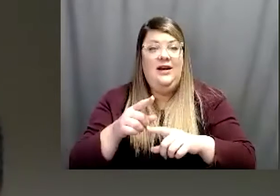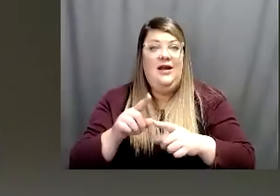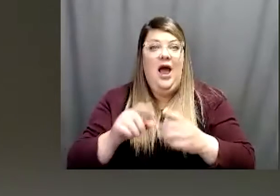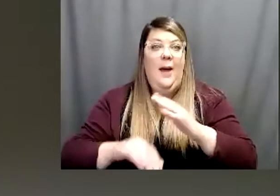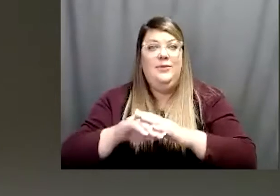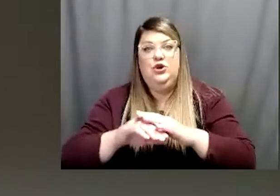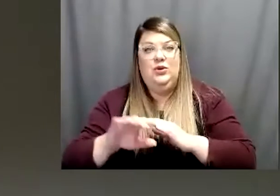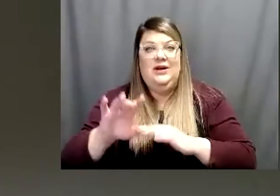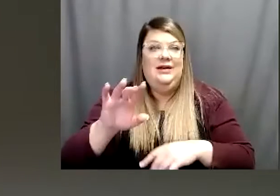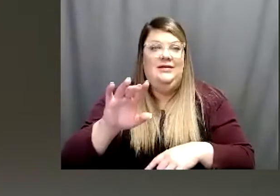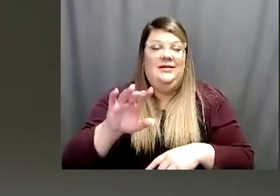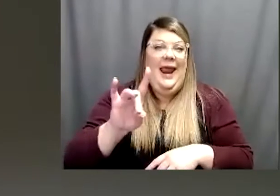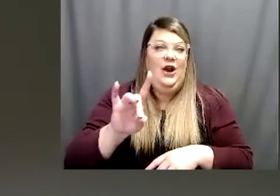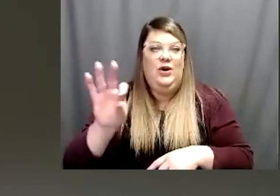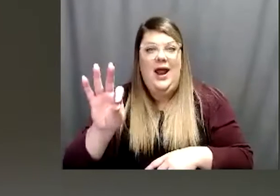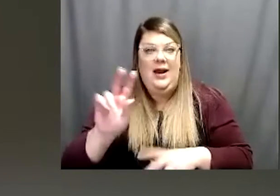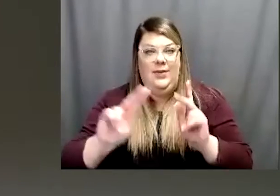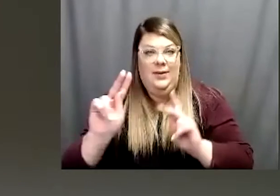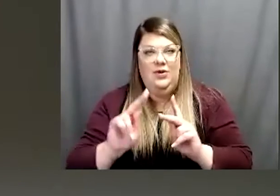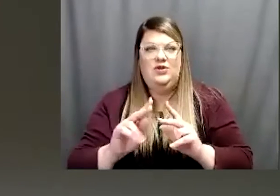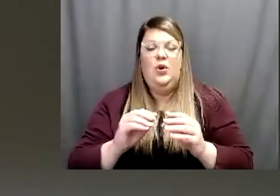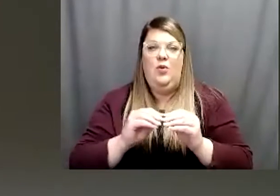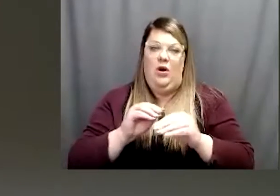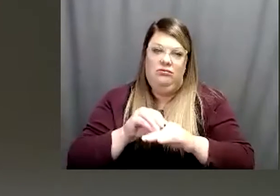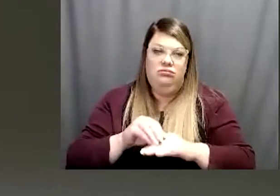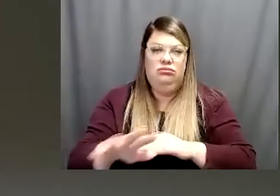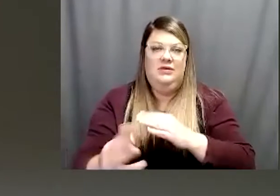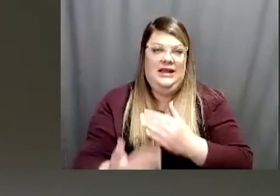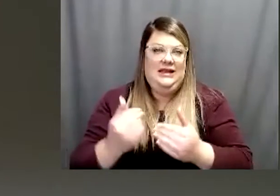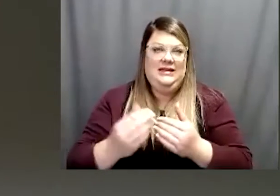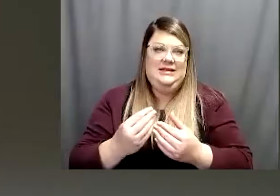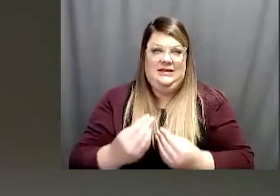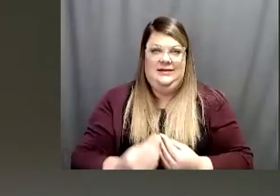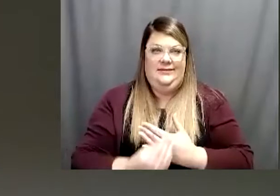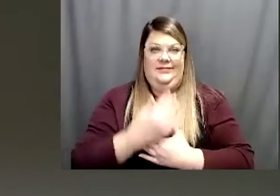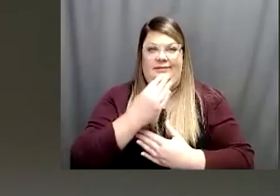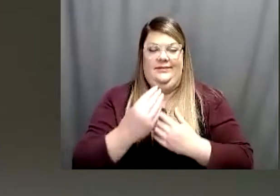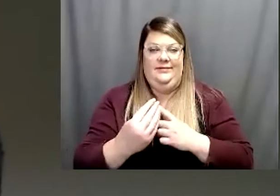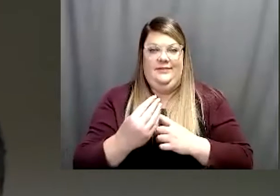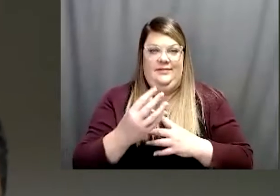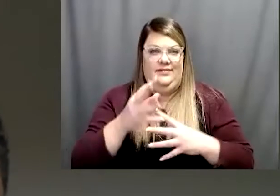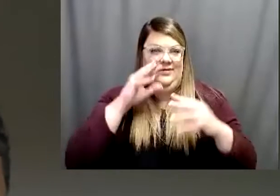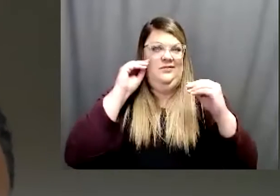So obviously, it is much more transmissible, much more contagious, which is one thing again that is